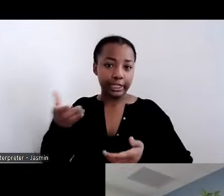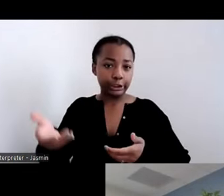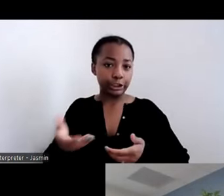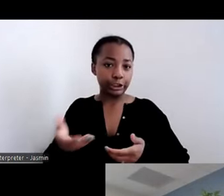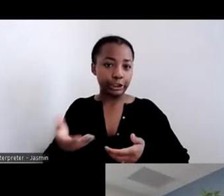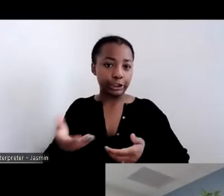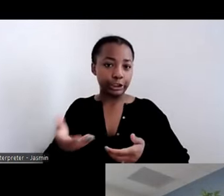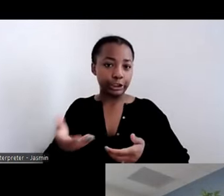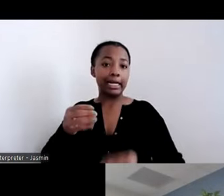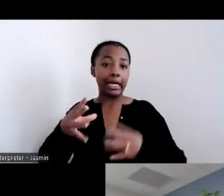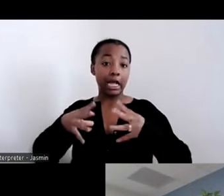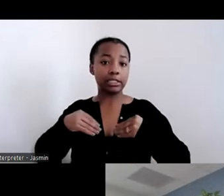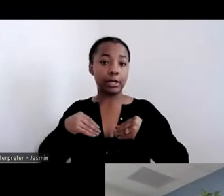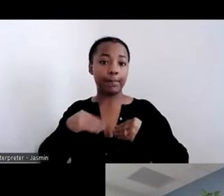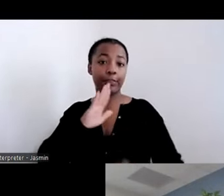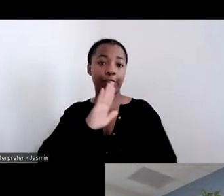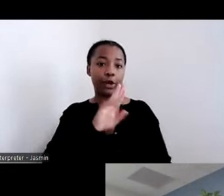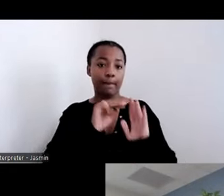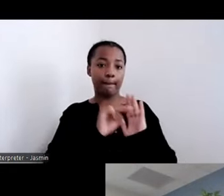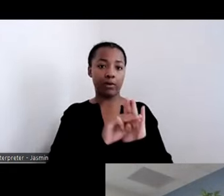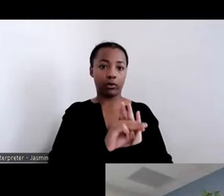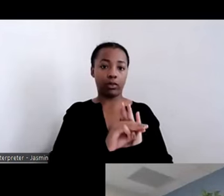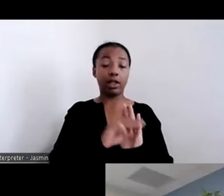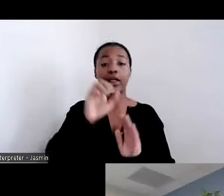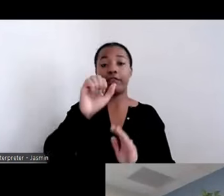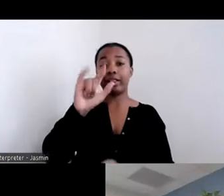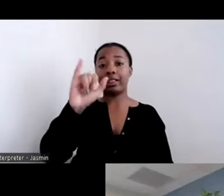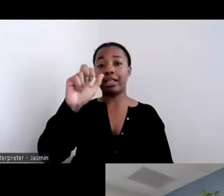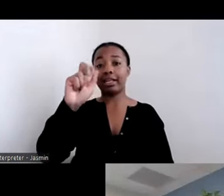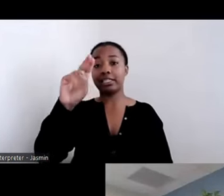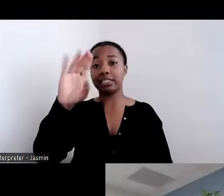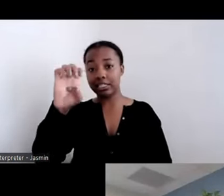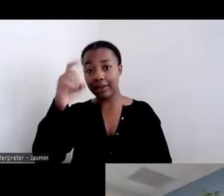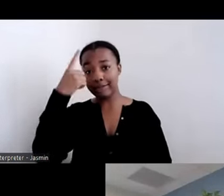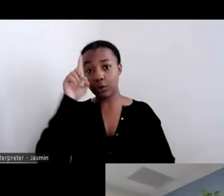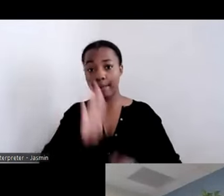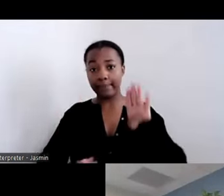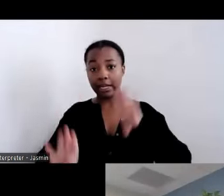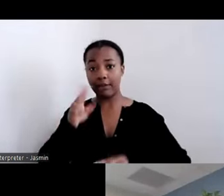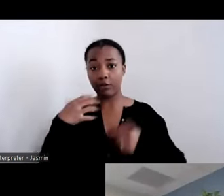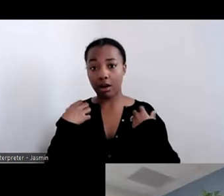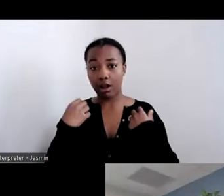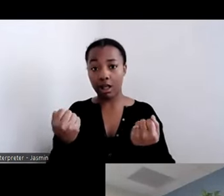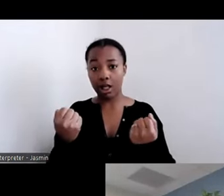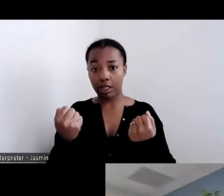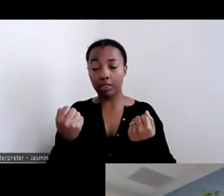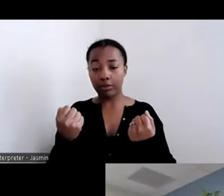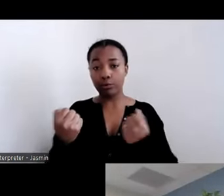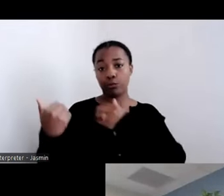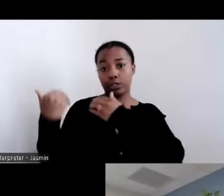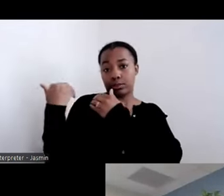The Alliance for Behavioral Health was responsible locally for transition services,